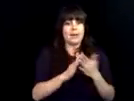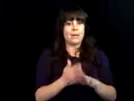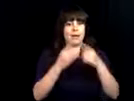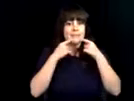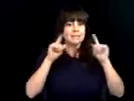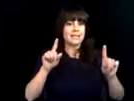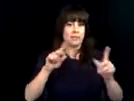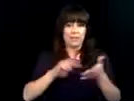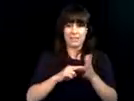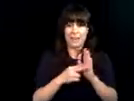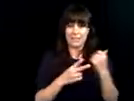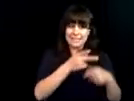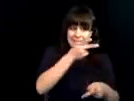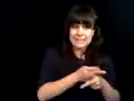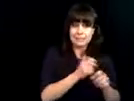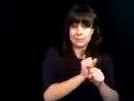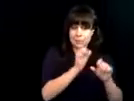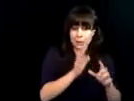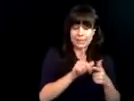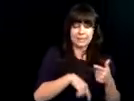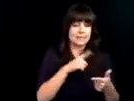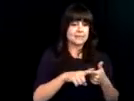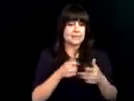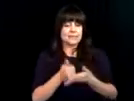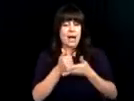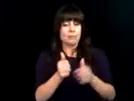both the individual and the business to be successful.